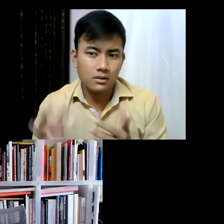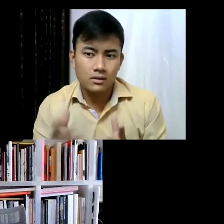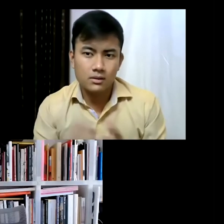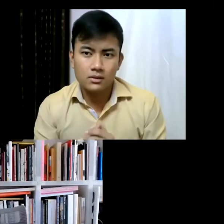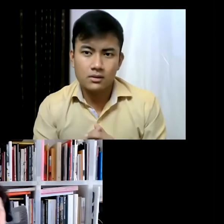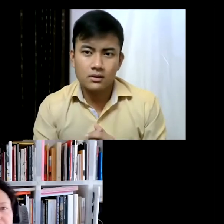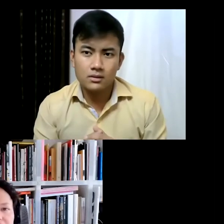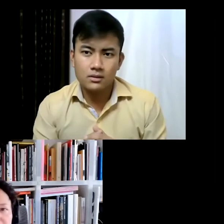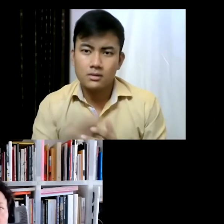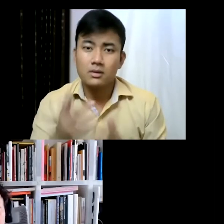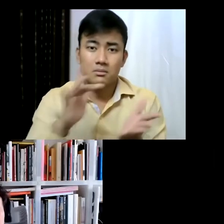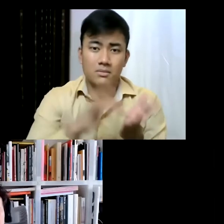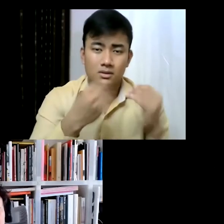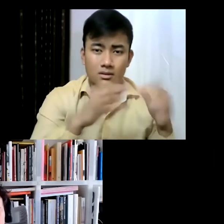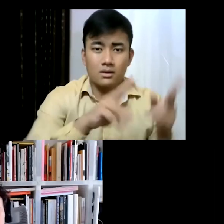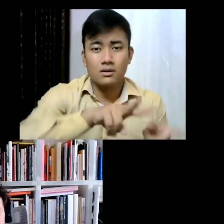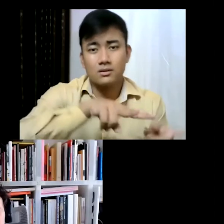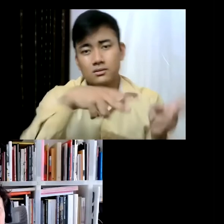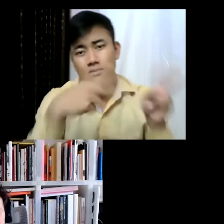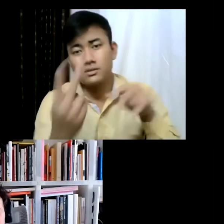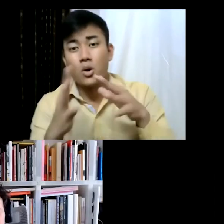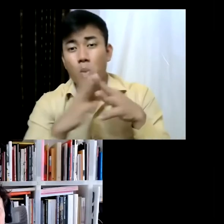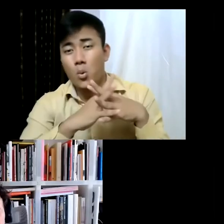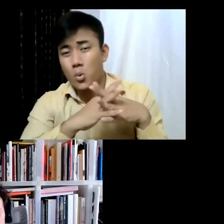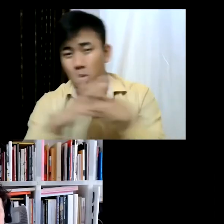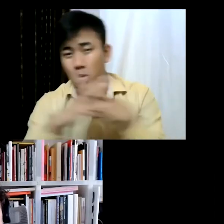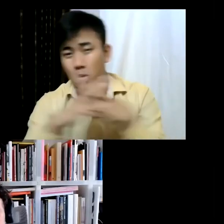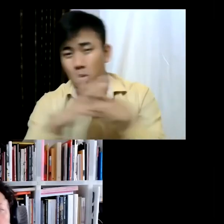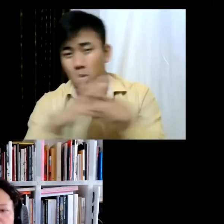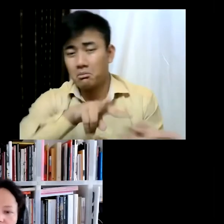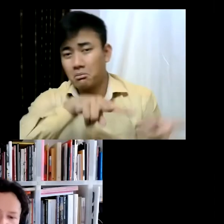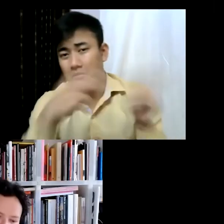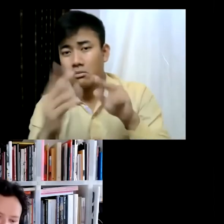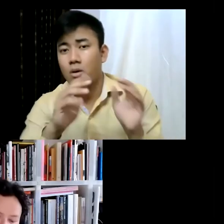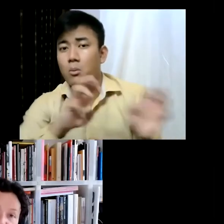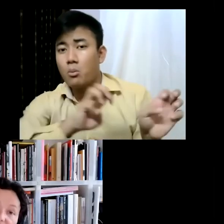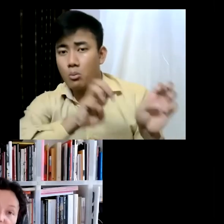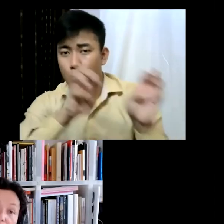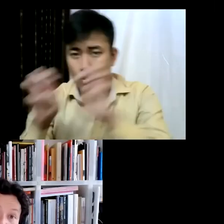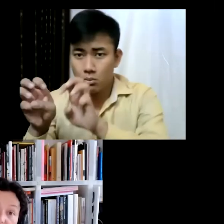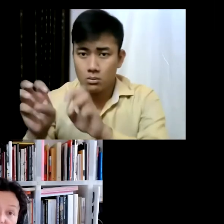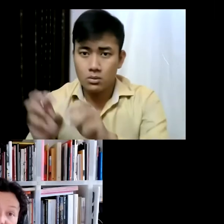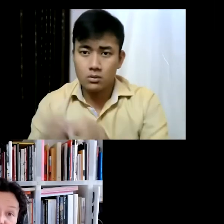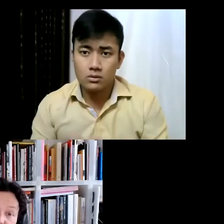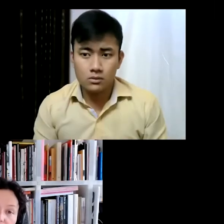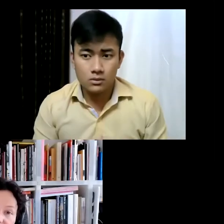of moved to the West side because Chelsea was just an industrial... because of the High Line, it was